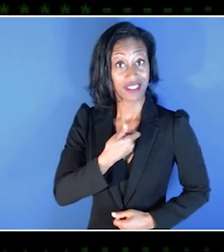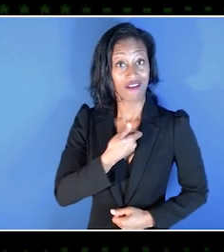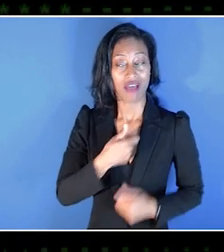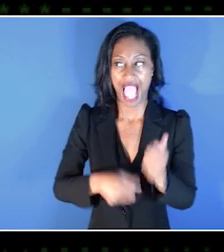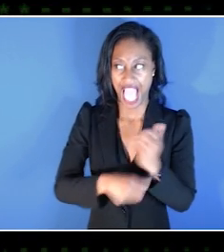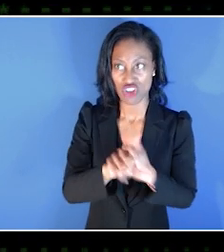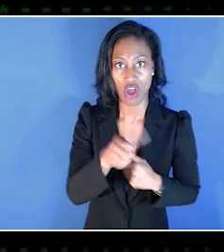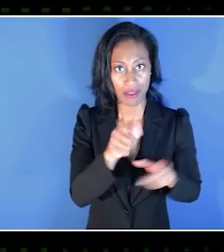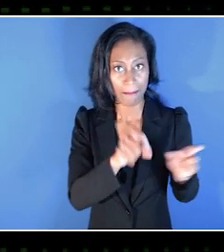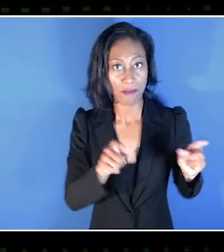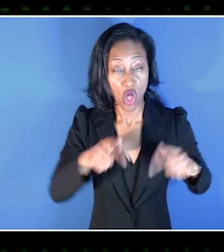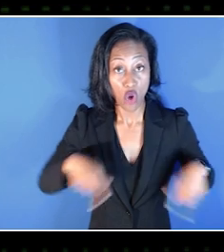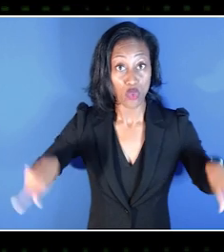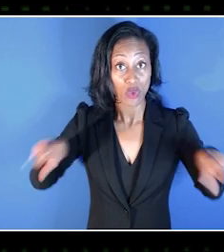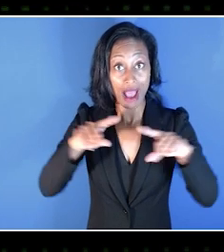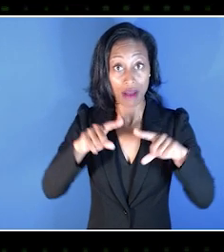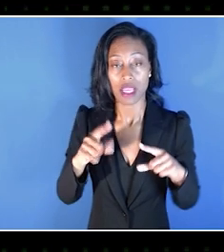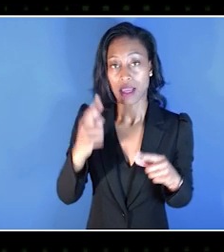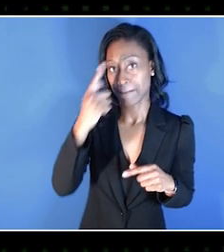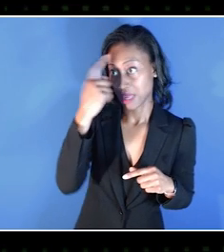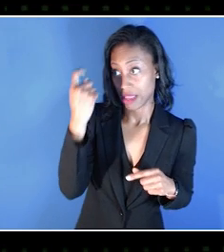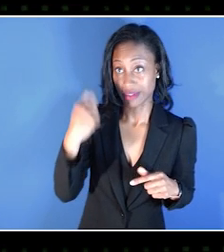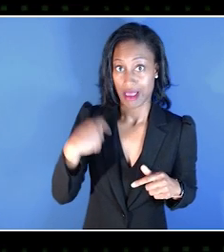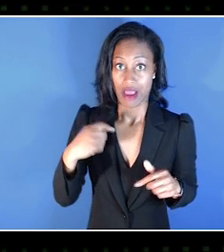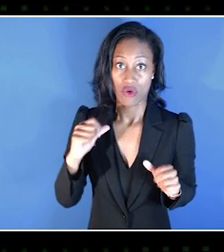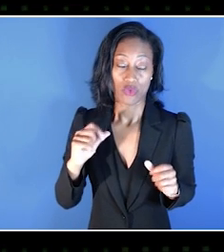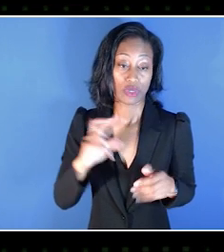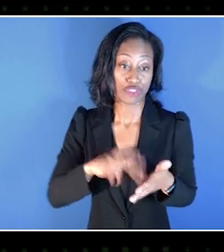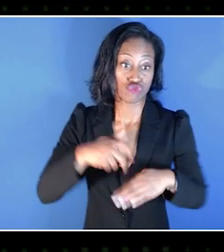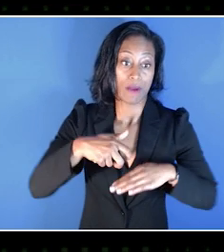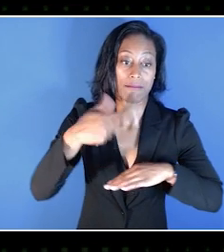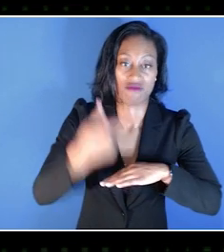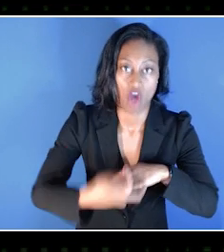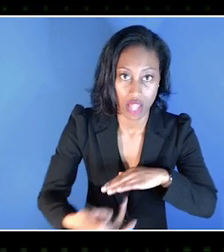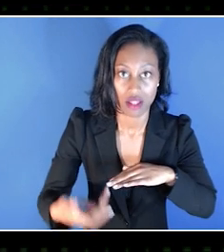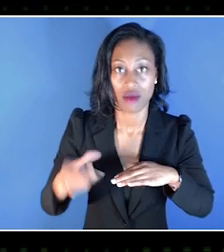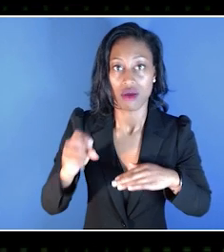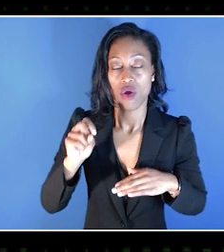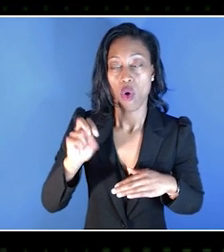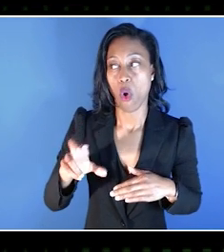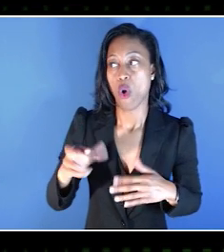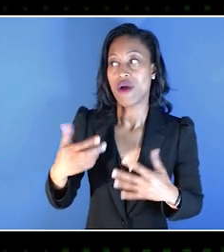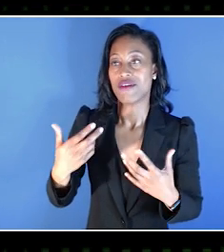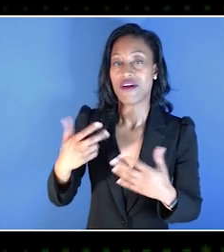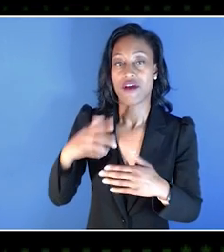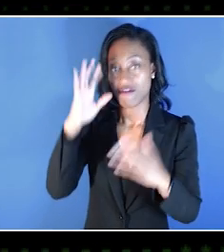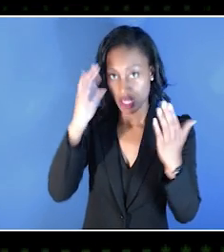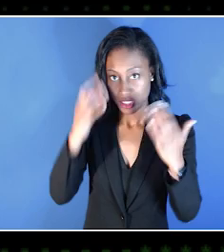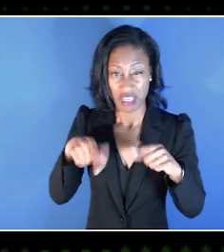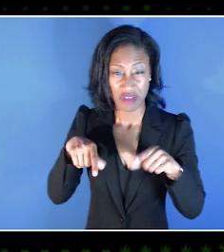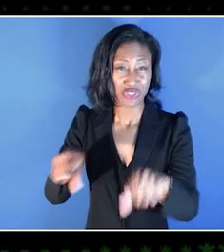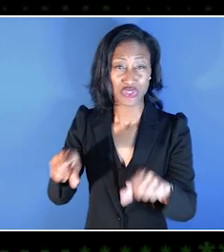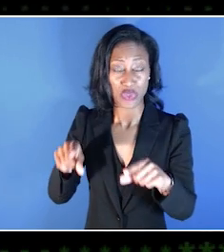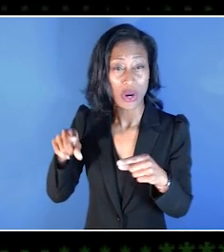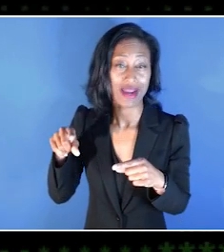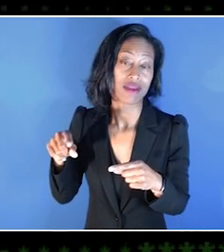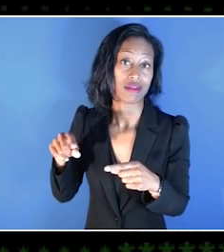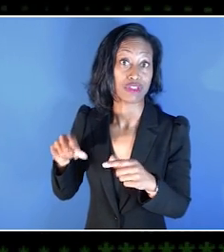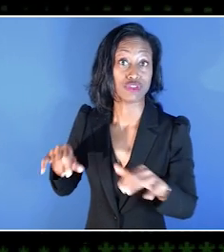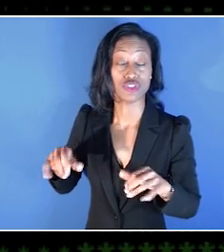I was a hazard to everyone else around me because I would, you know, trip and fall or I would fall asleep during a routine.